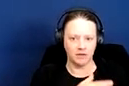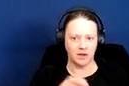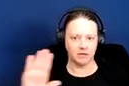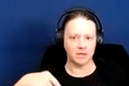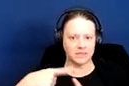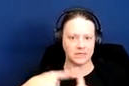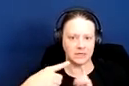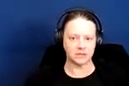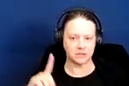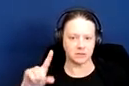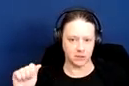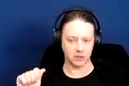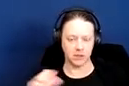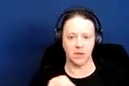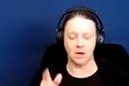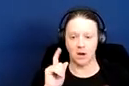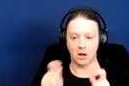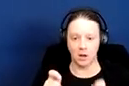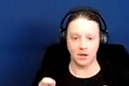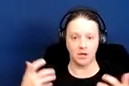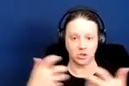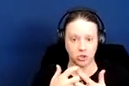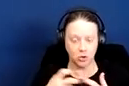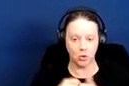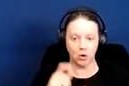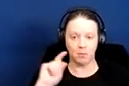And that the accommodation or modification requested will allow the tenant to obtain